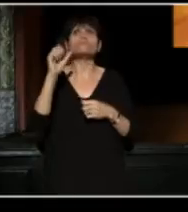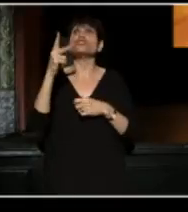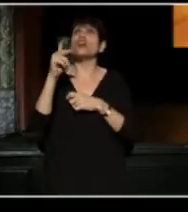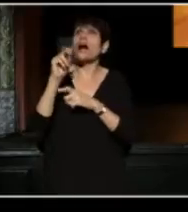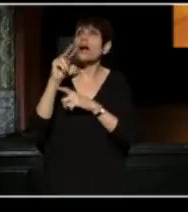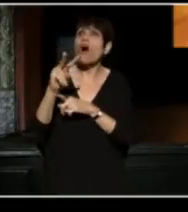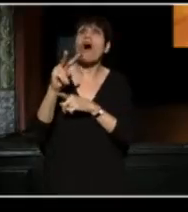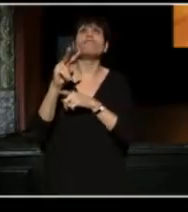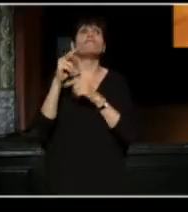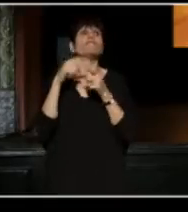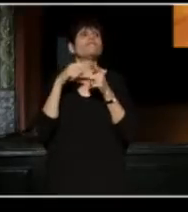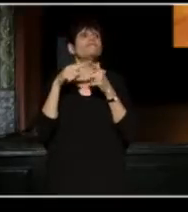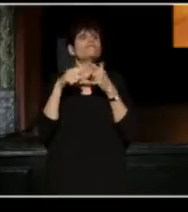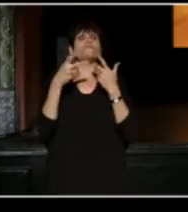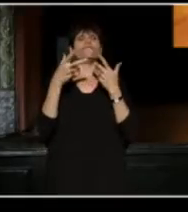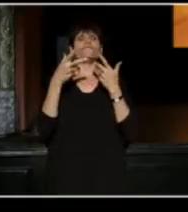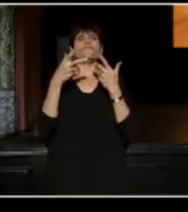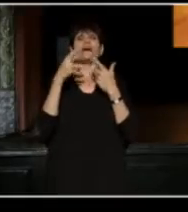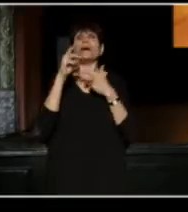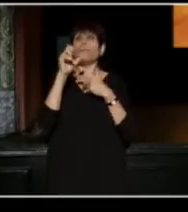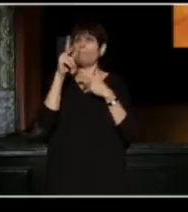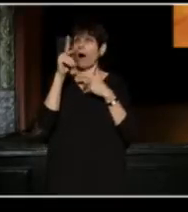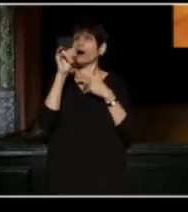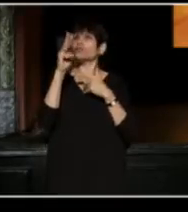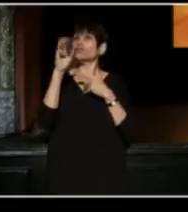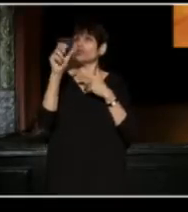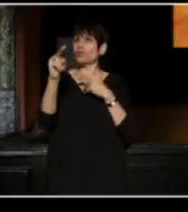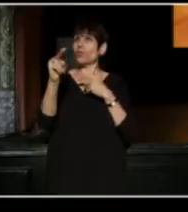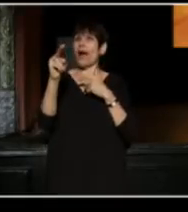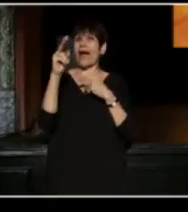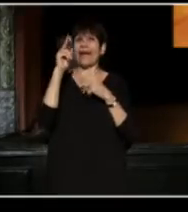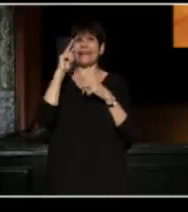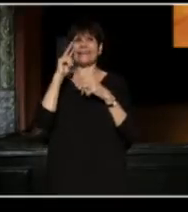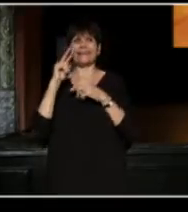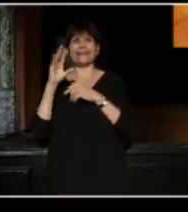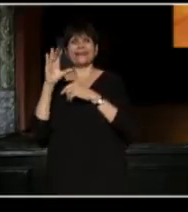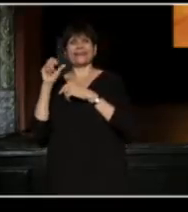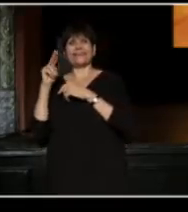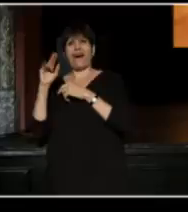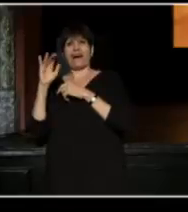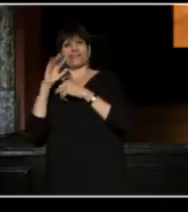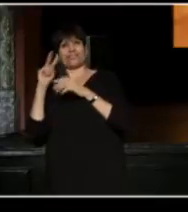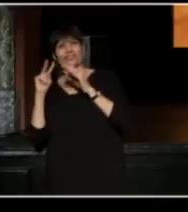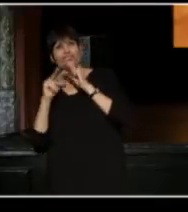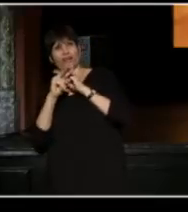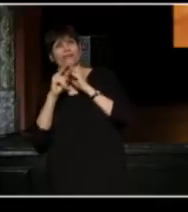[Fornes], and Mark Twain, as seen through the eyes of Connie Congdon to eager audiences.